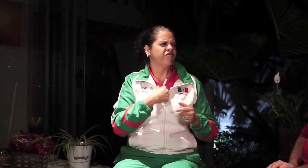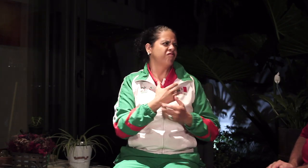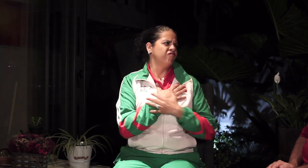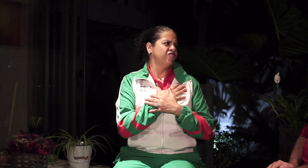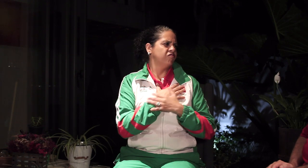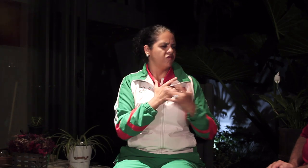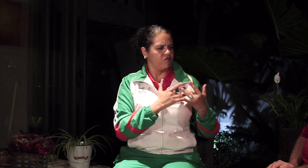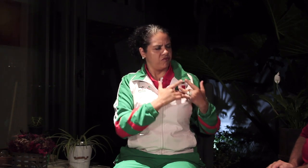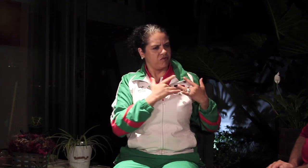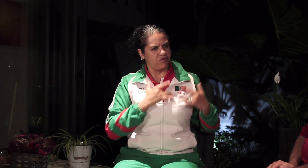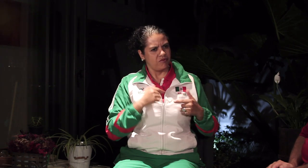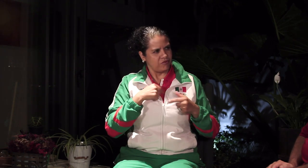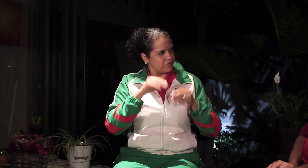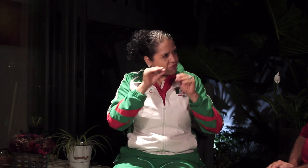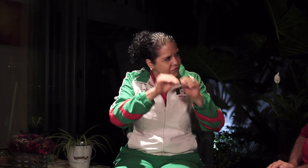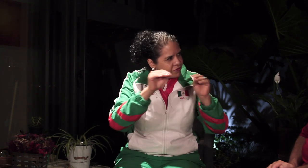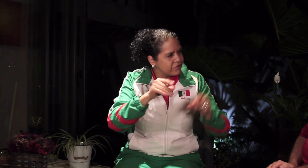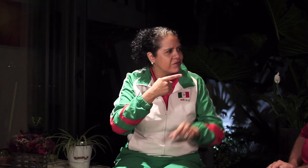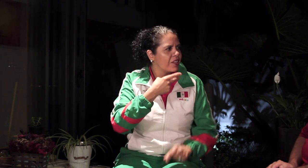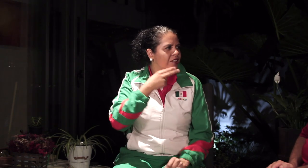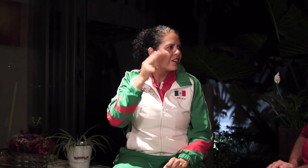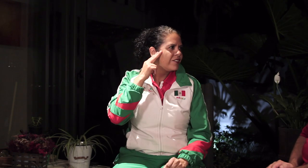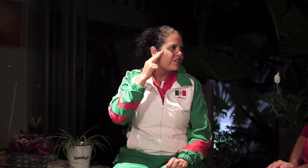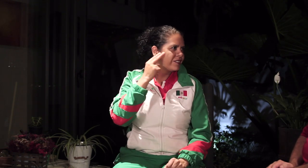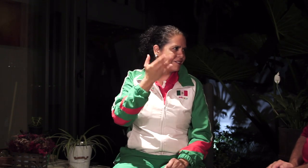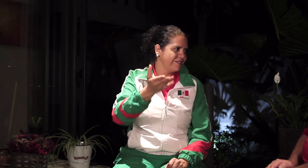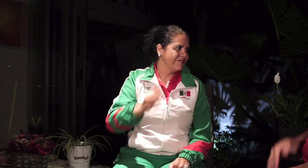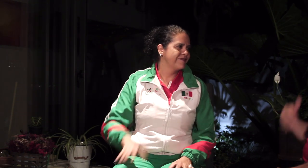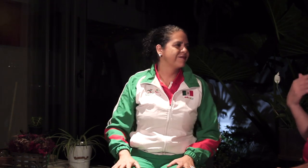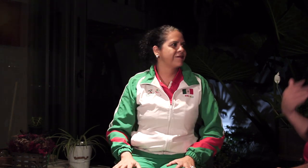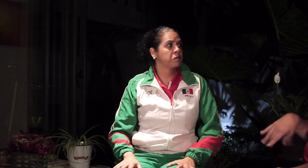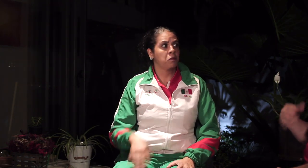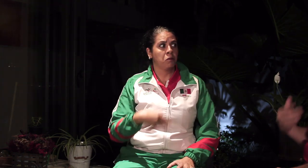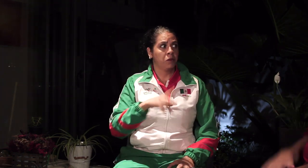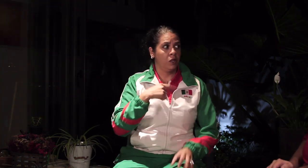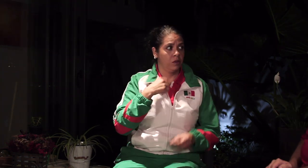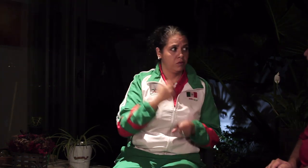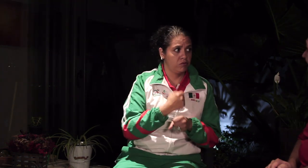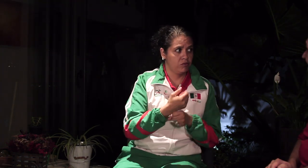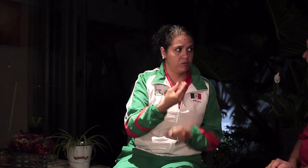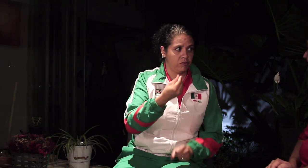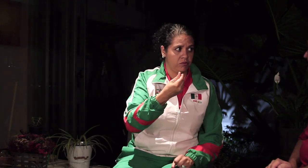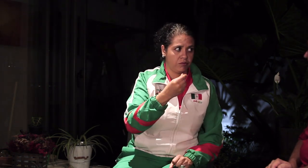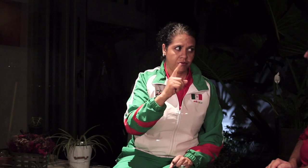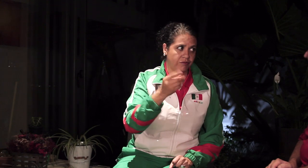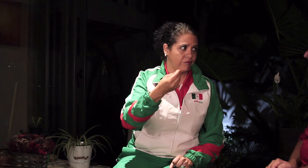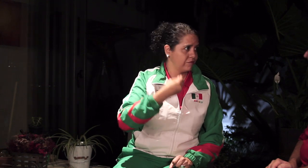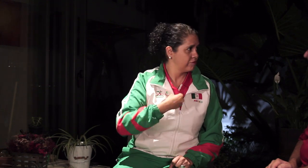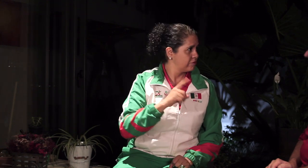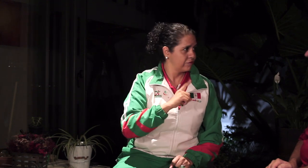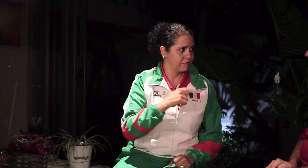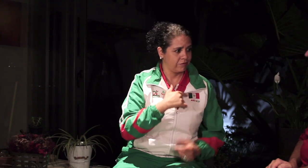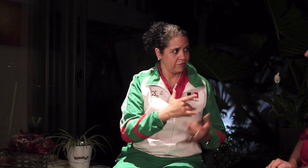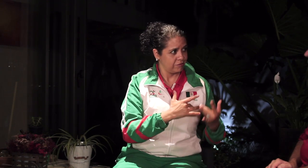and I would step in to fill in the post. I love to coach Deaf players and I do it with my heart. I don't get paid to do the coaching work.